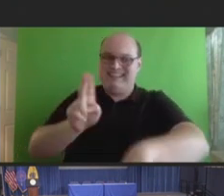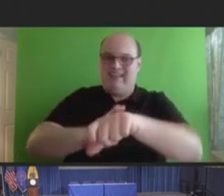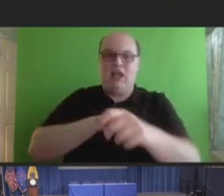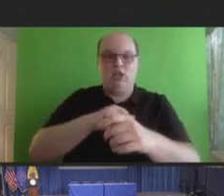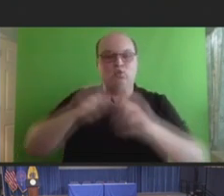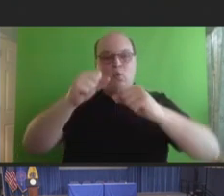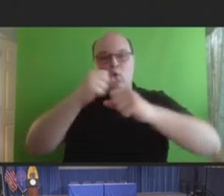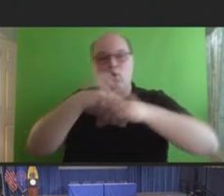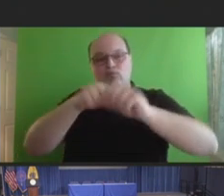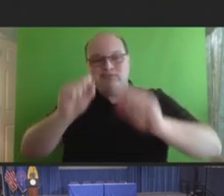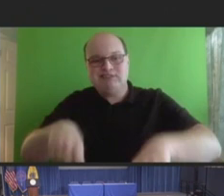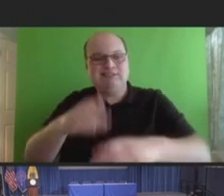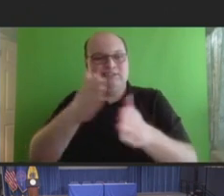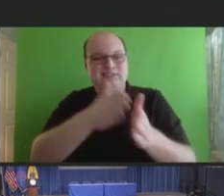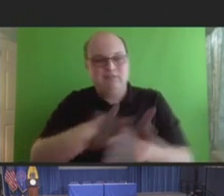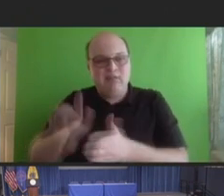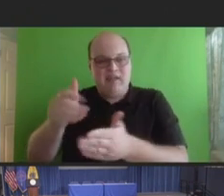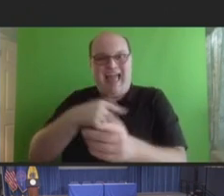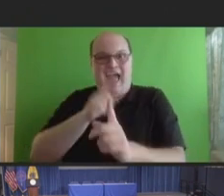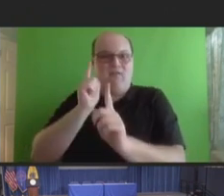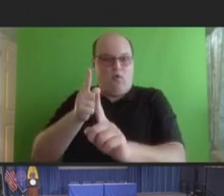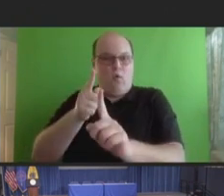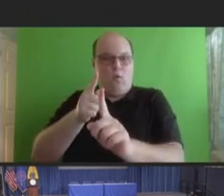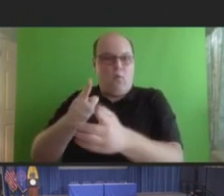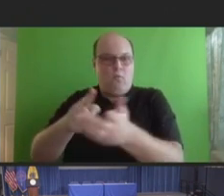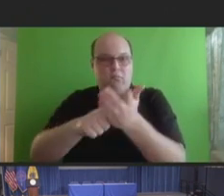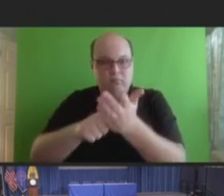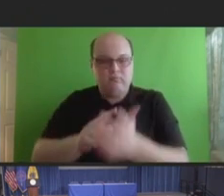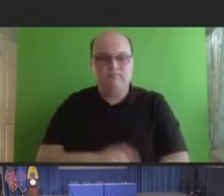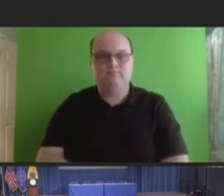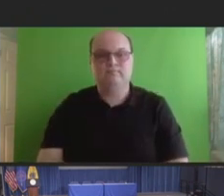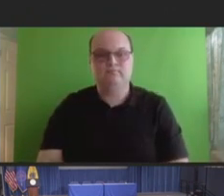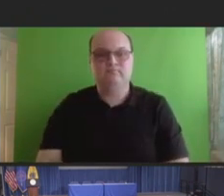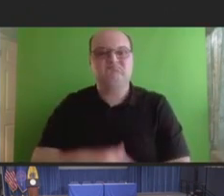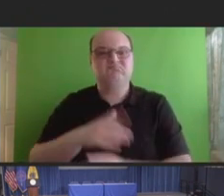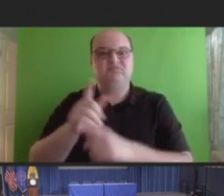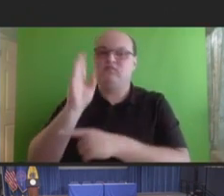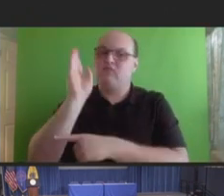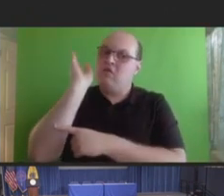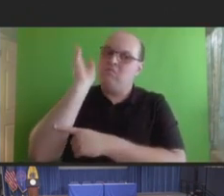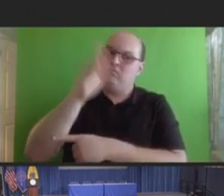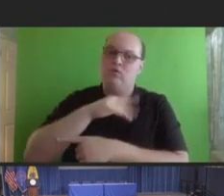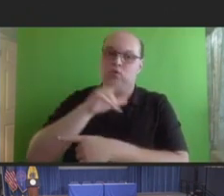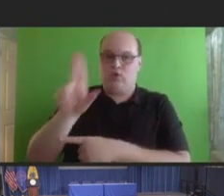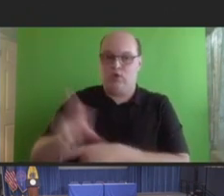vaccine safety. Hosted a number of expert speakers on U.S. vaccine safety monitoring